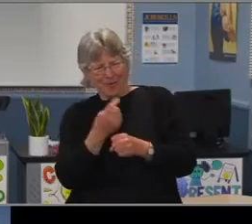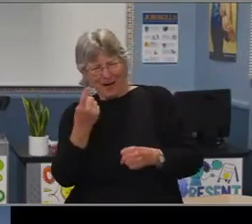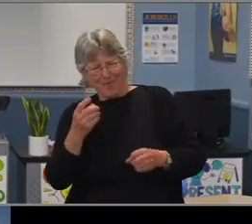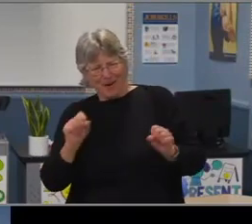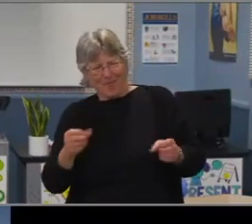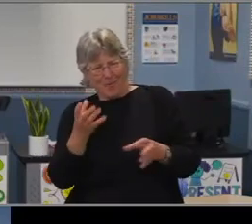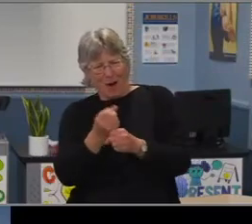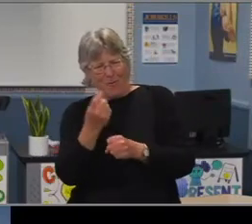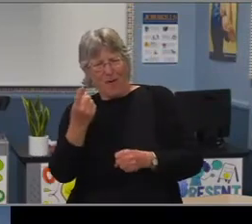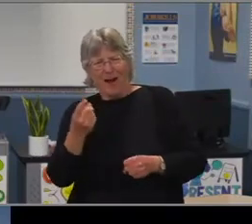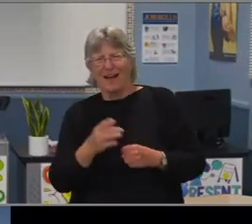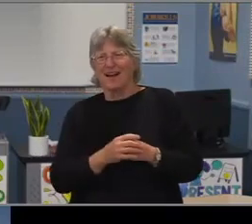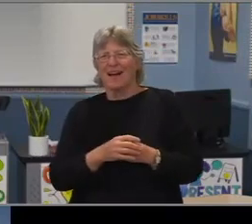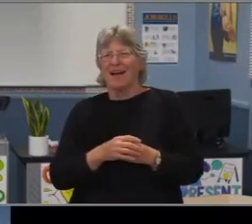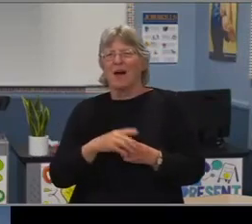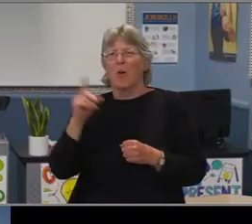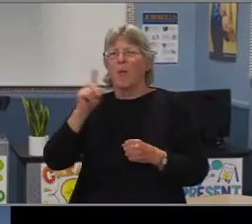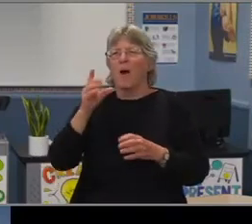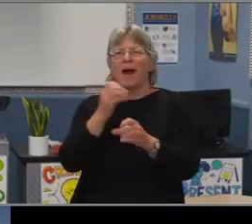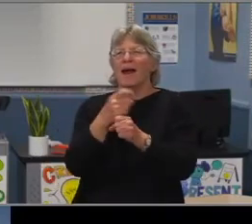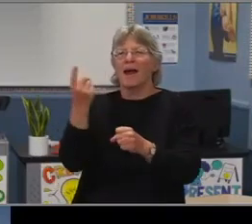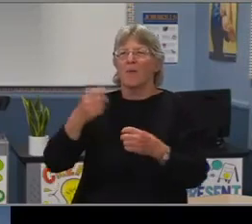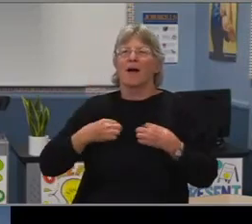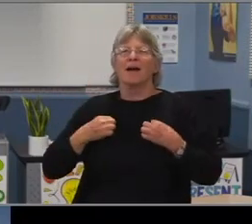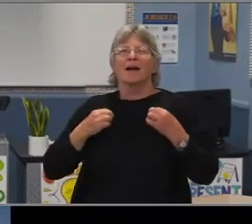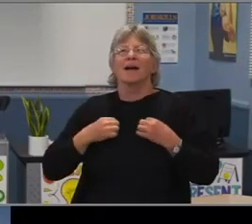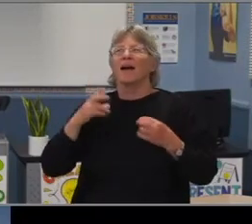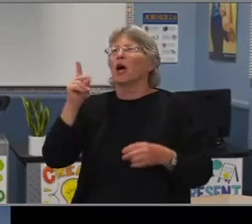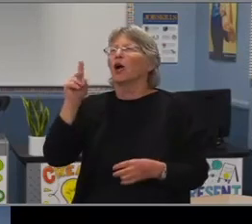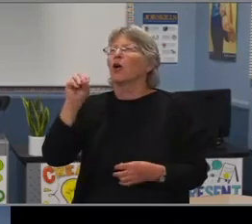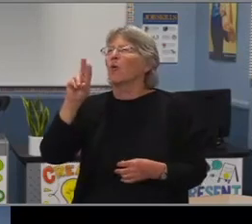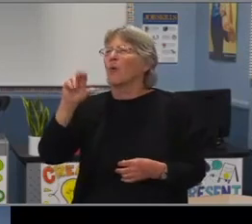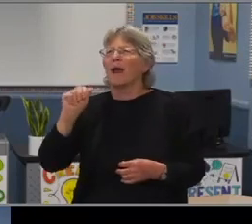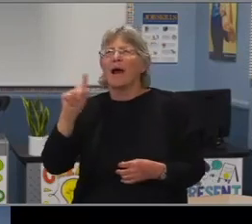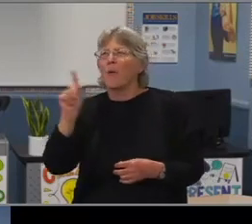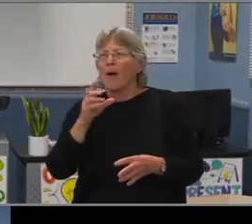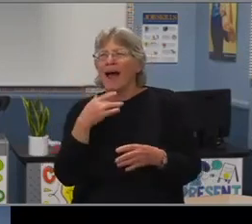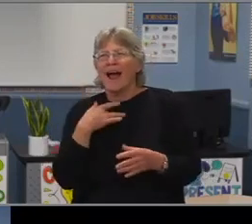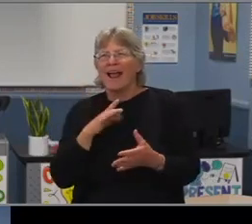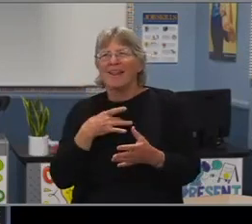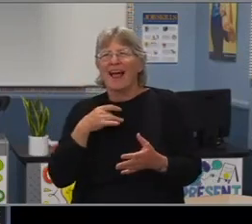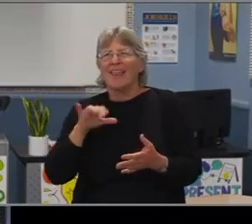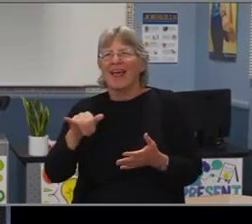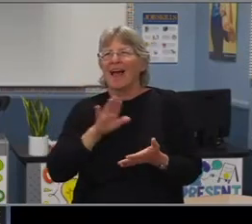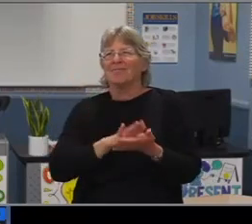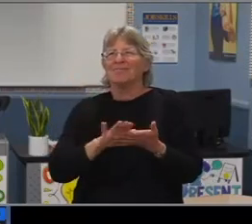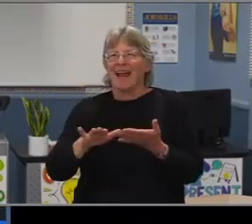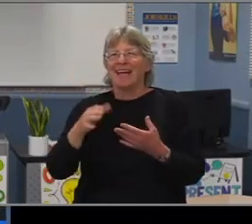I wonder where I can acquire one of those Korea? Very nice. Thank you.